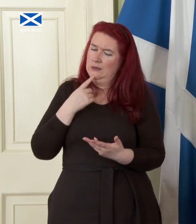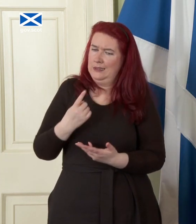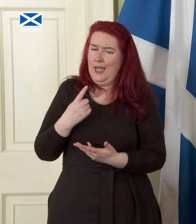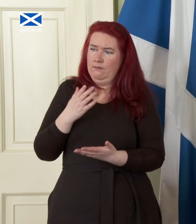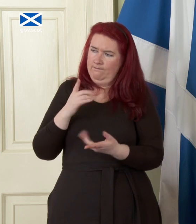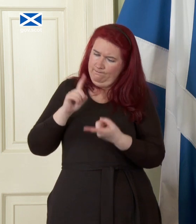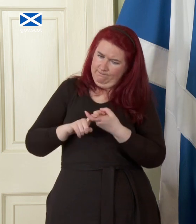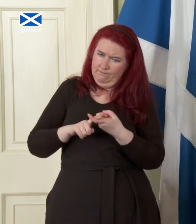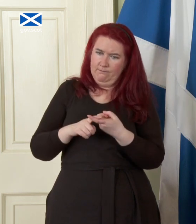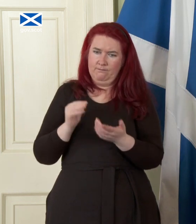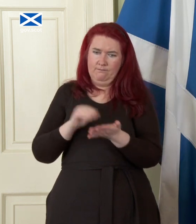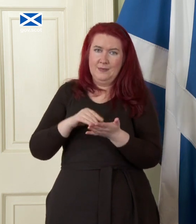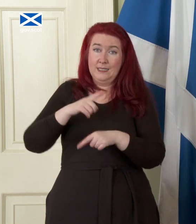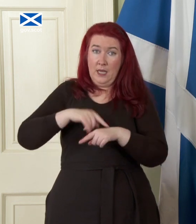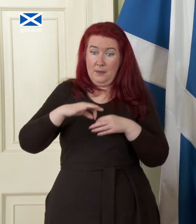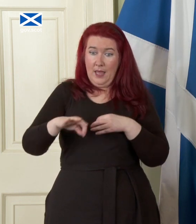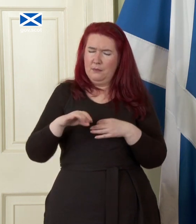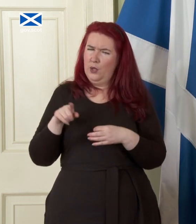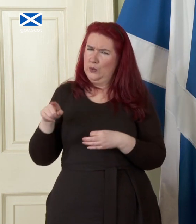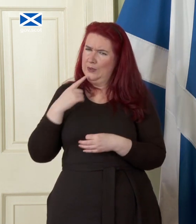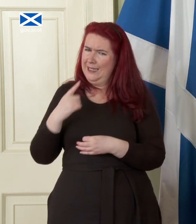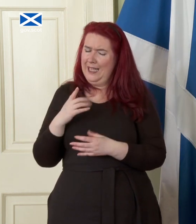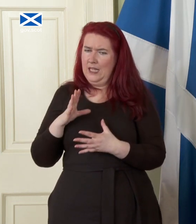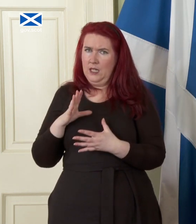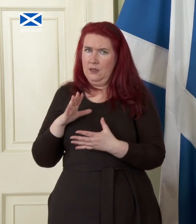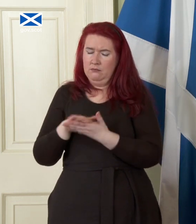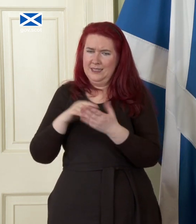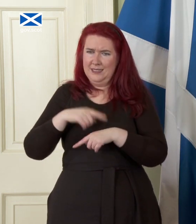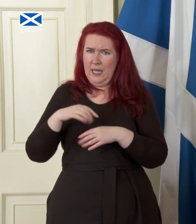on that but that does not take you to what you said there in terms of a timeline we want these